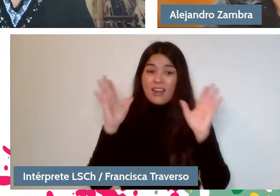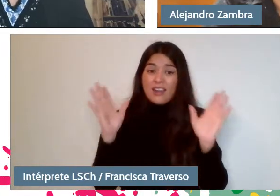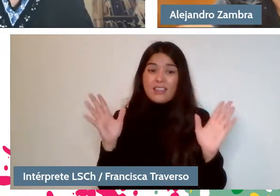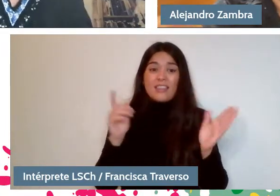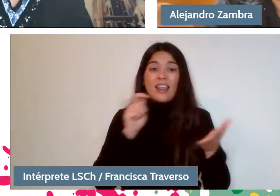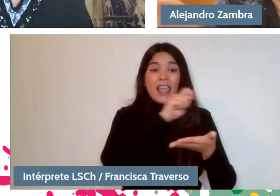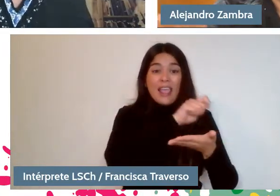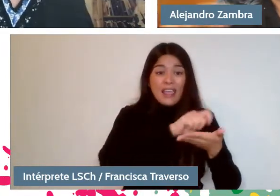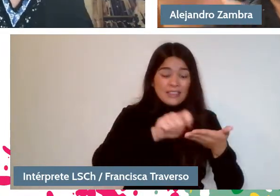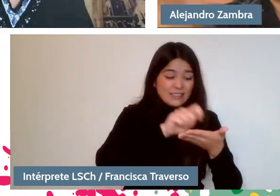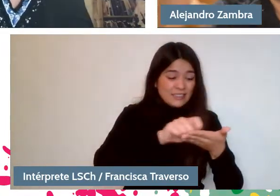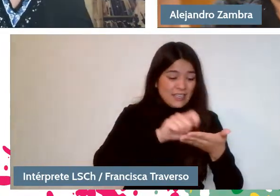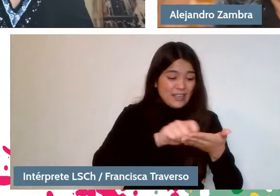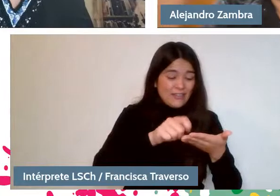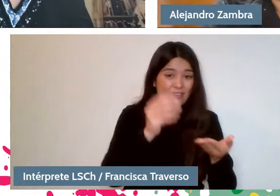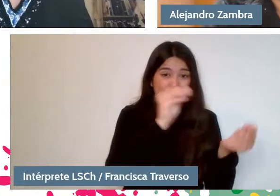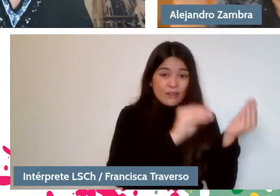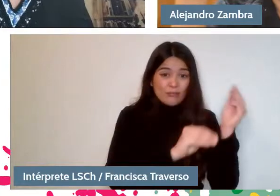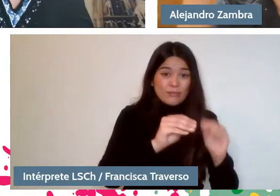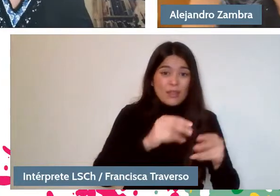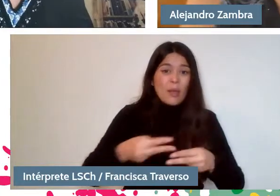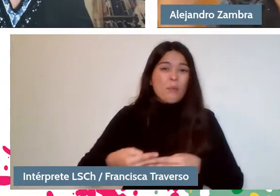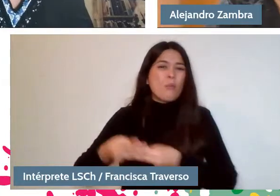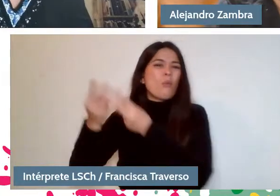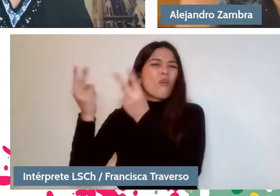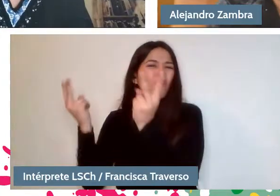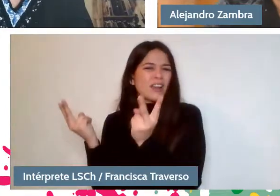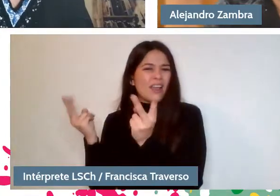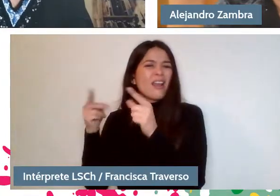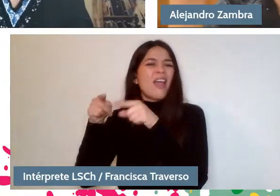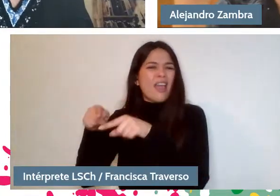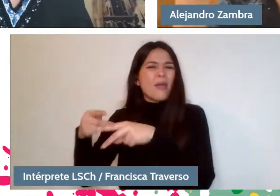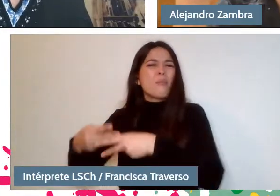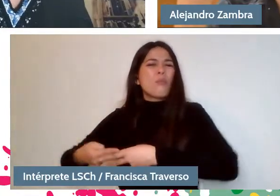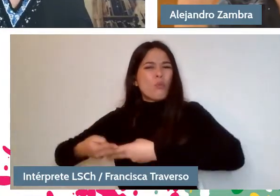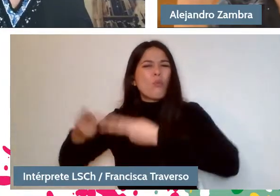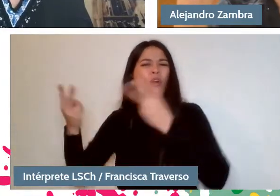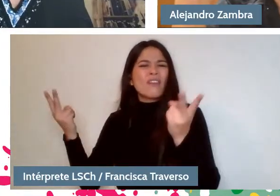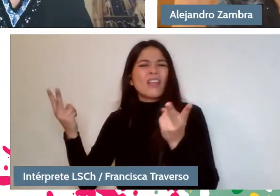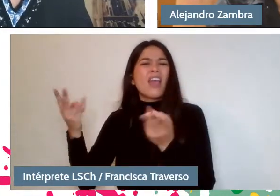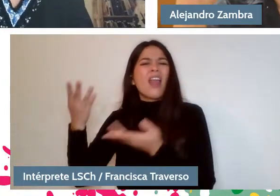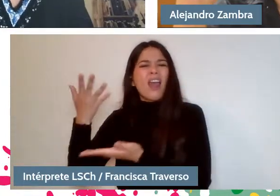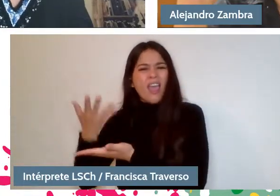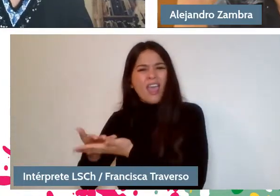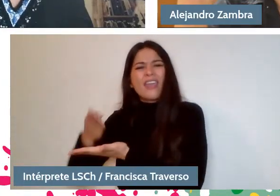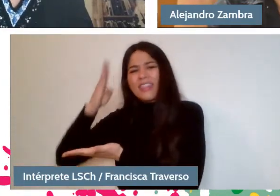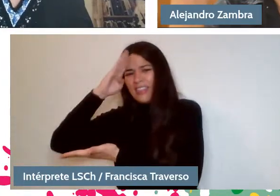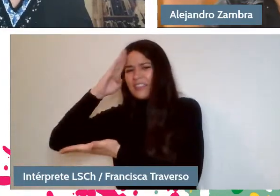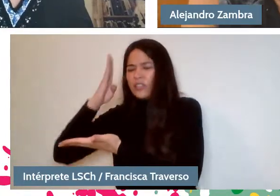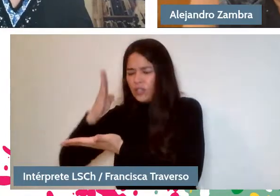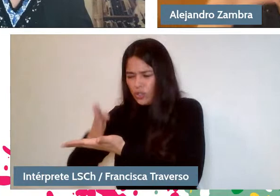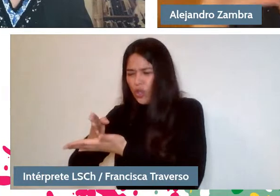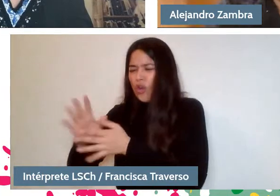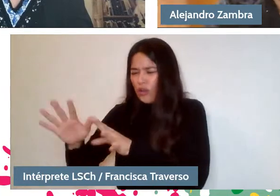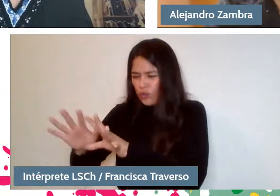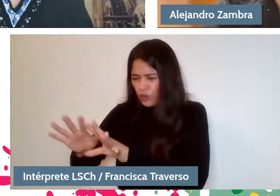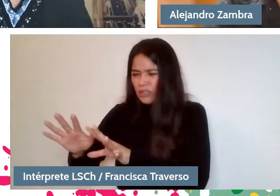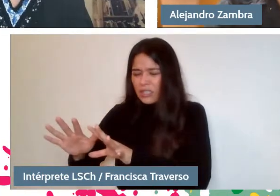I mean, when you publish there are a lot of decisions, I don't know, but when you write, the publication doesn't